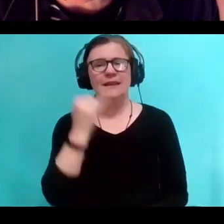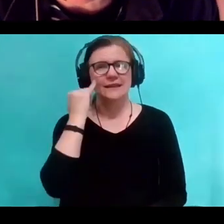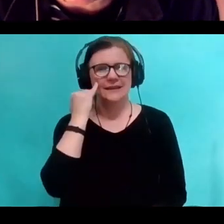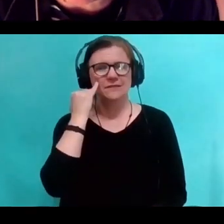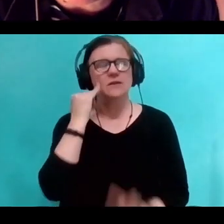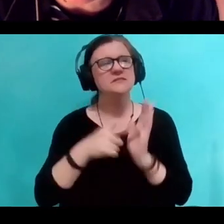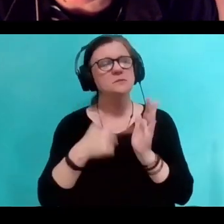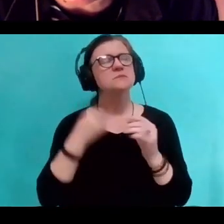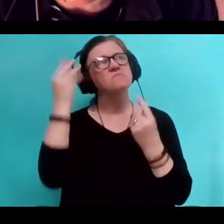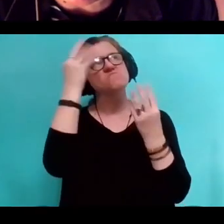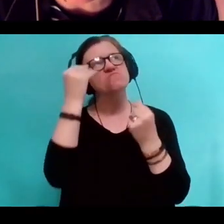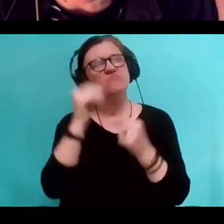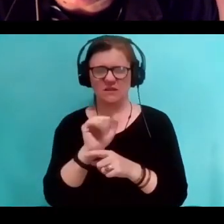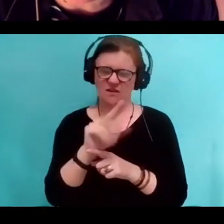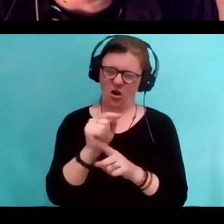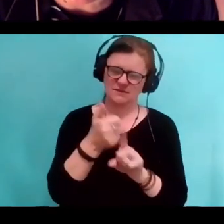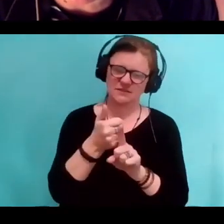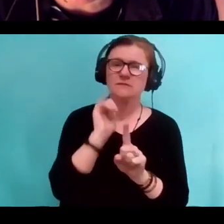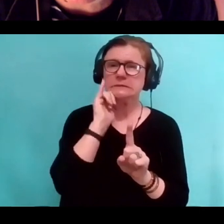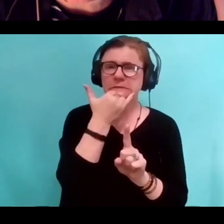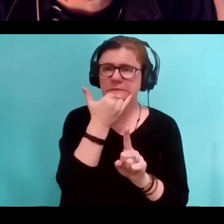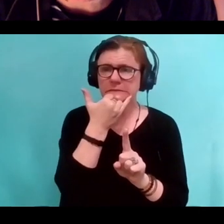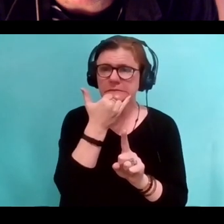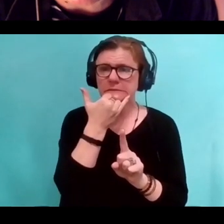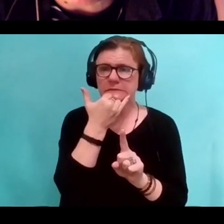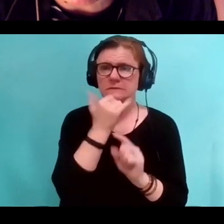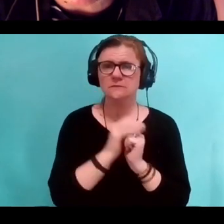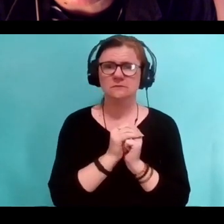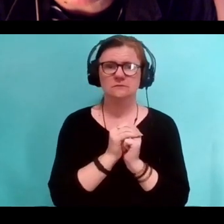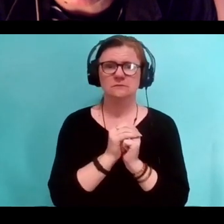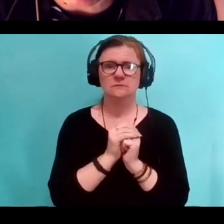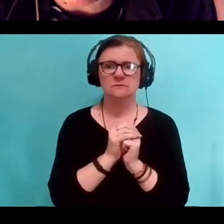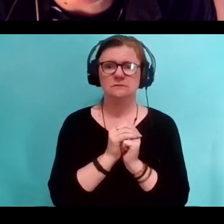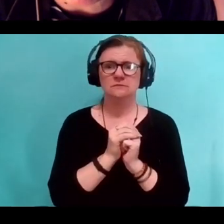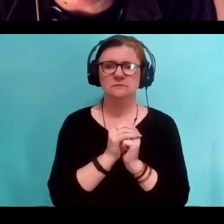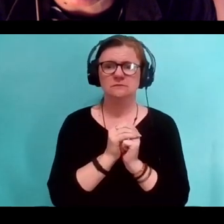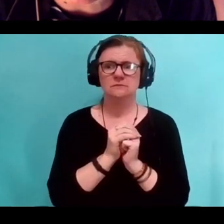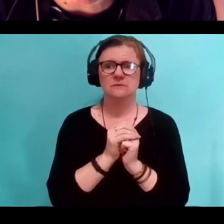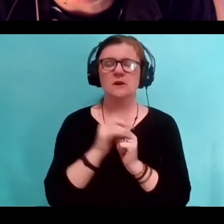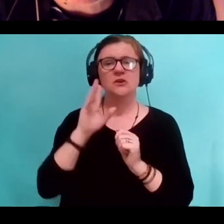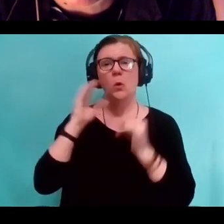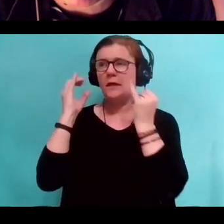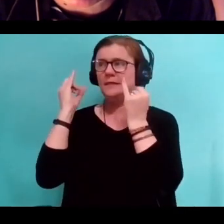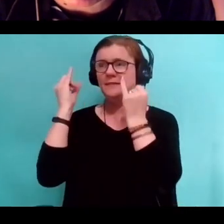If art is an inadvertent side effect of this thing we call the imagination.